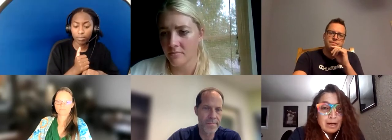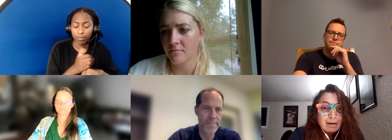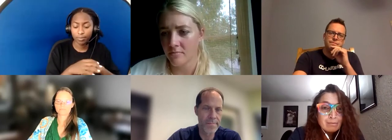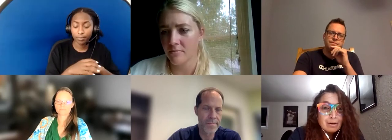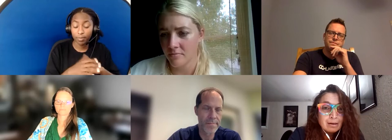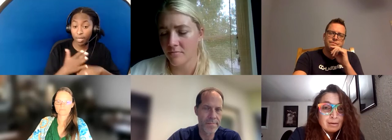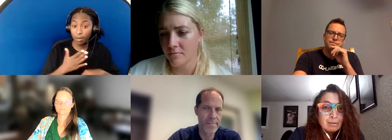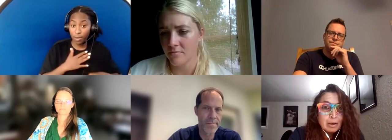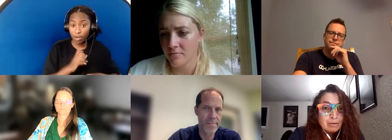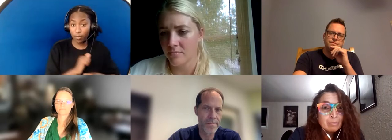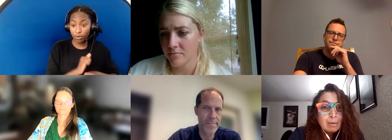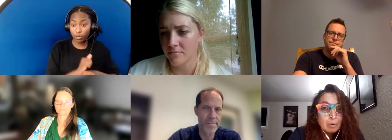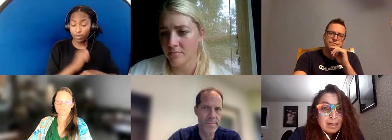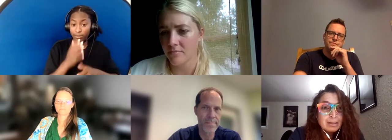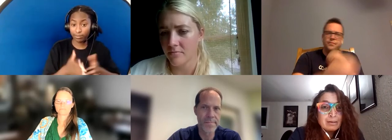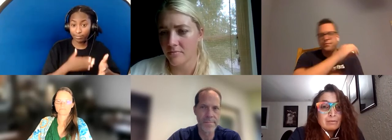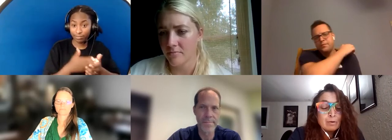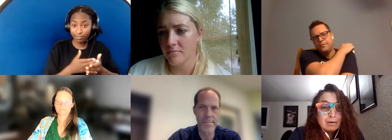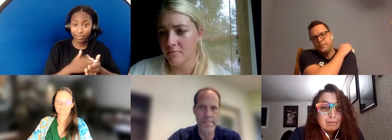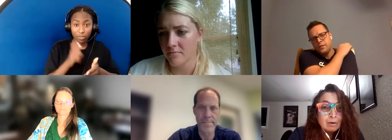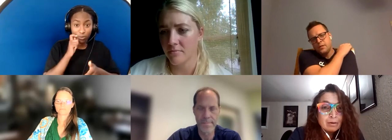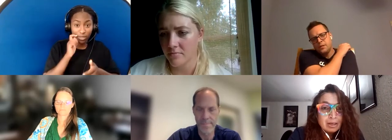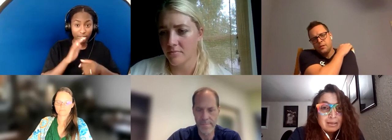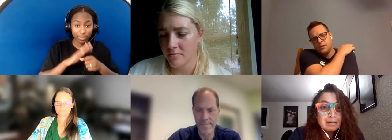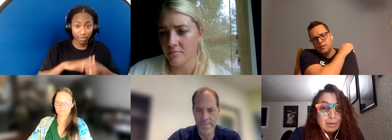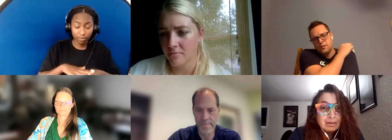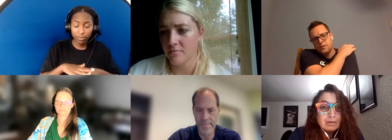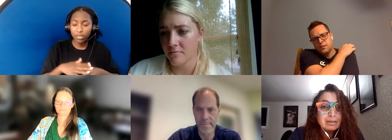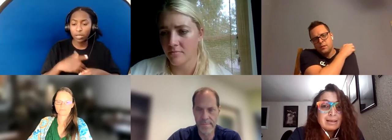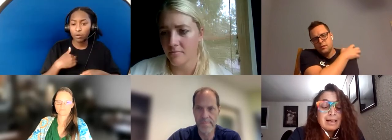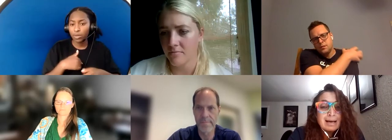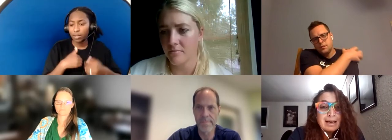we have a budget for reparations for justice ministries;